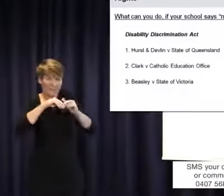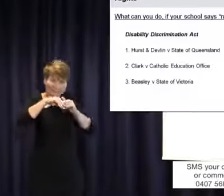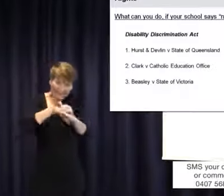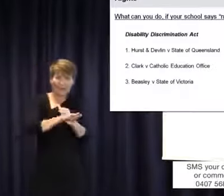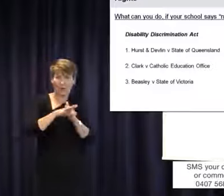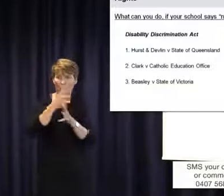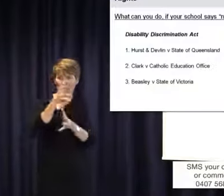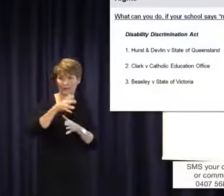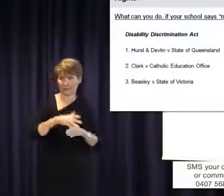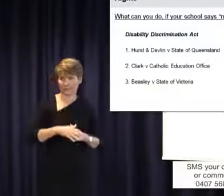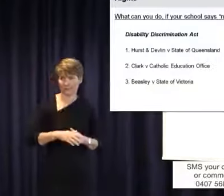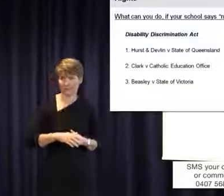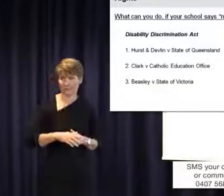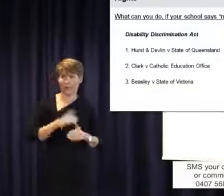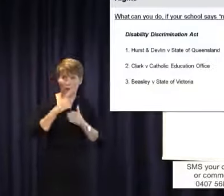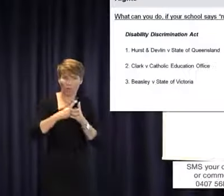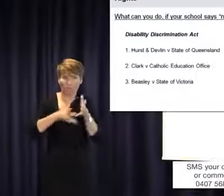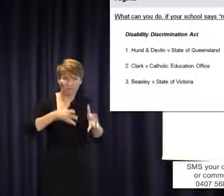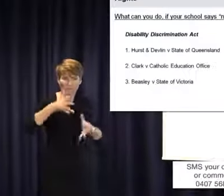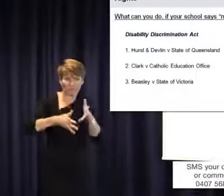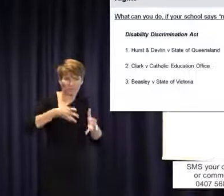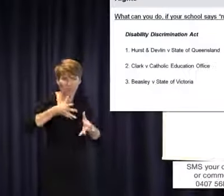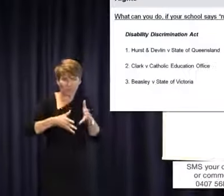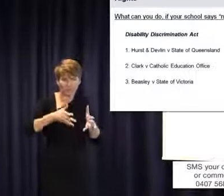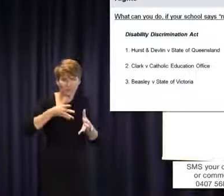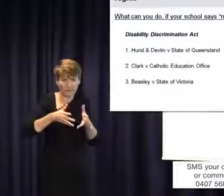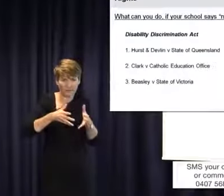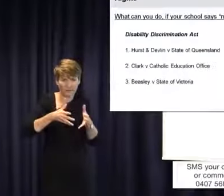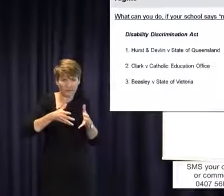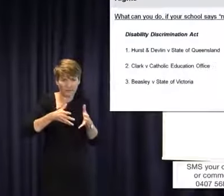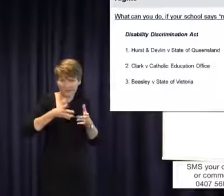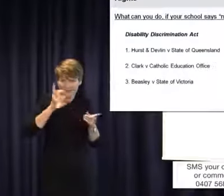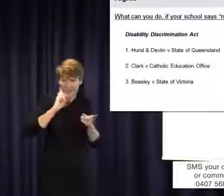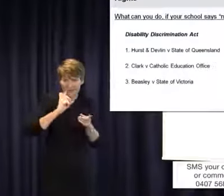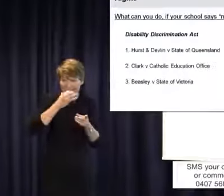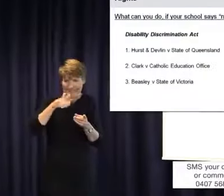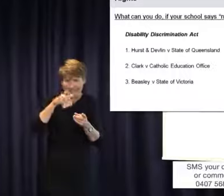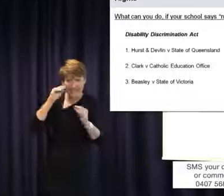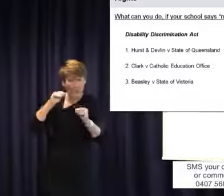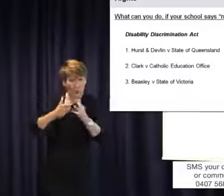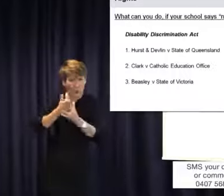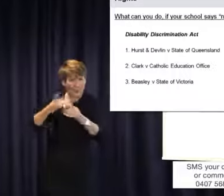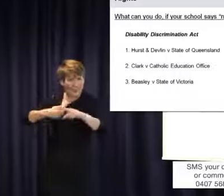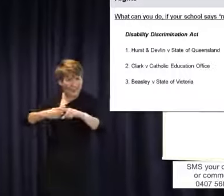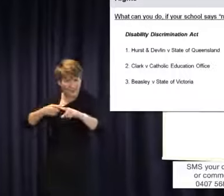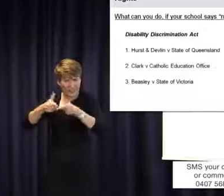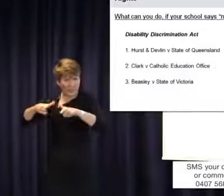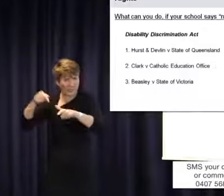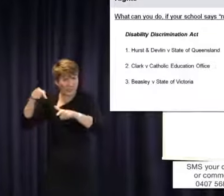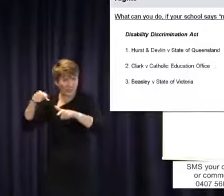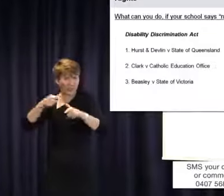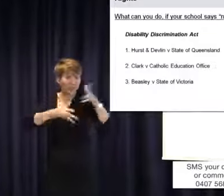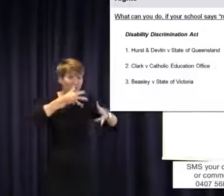which of course hearing kids do. So obviously because I work for a law firm, I'm talking